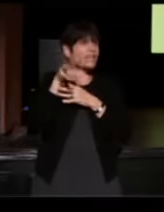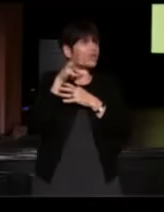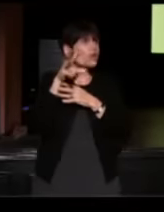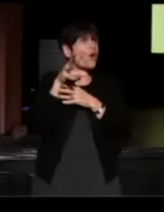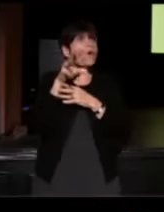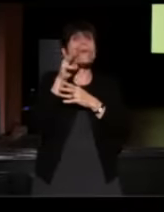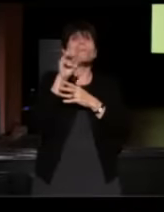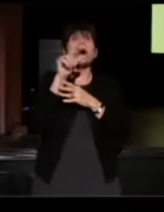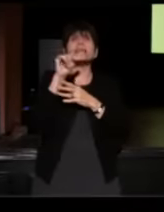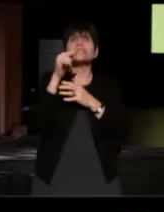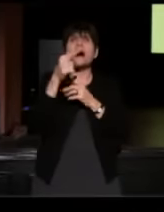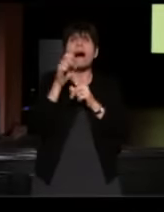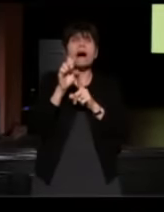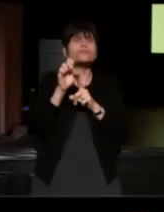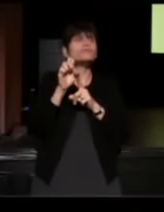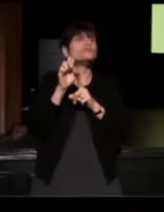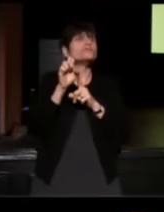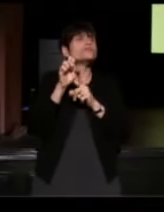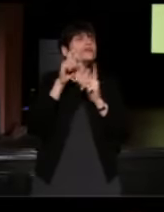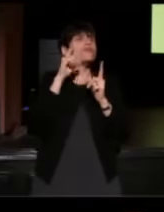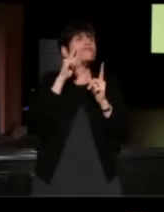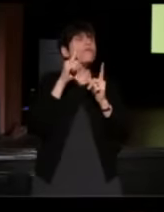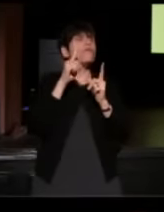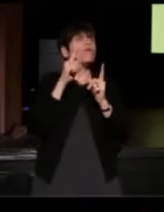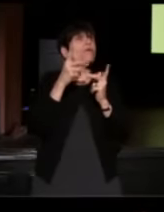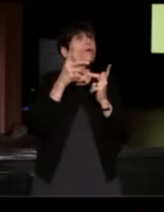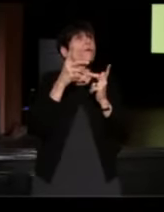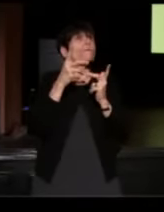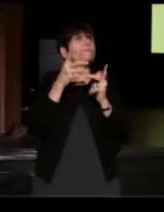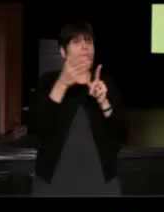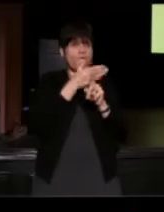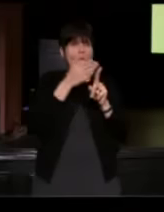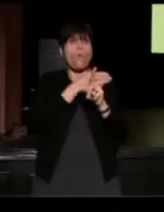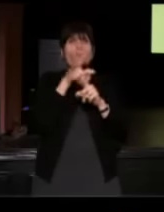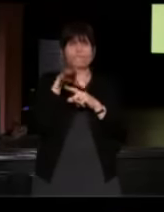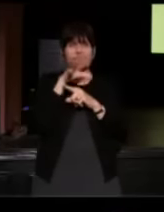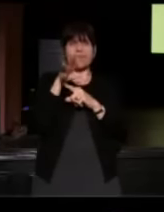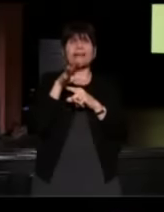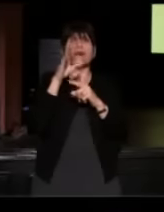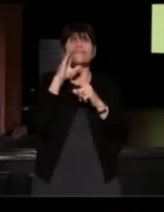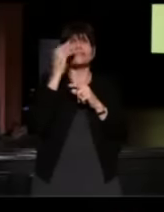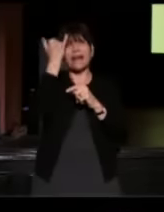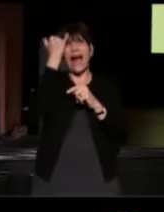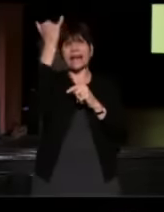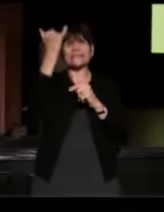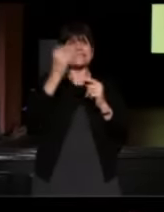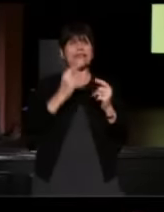before it came out, the idea of generosity and I feel like StoryCorps